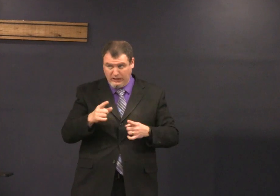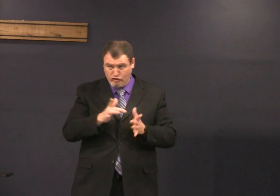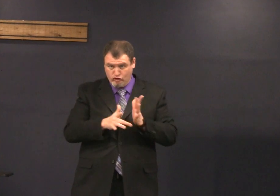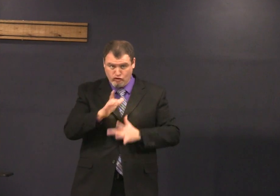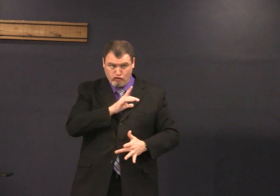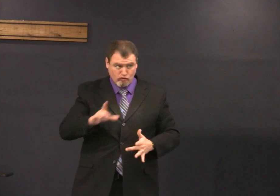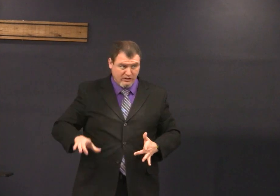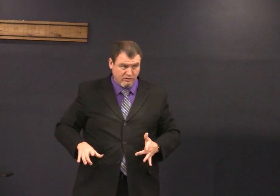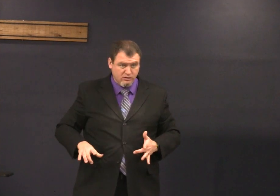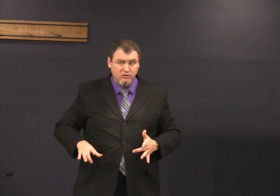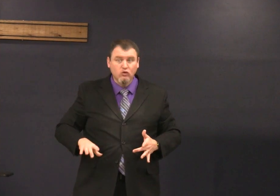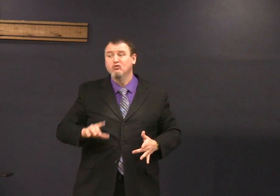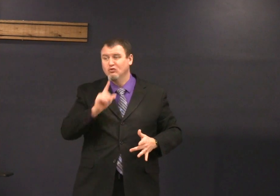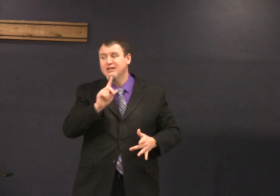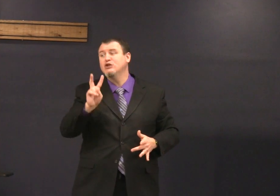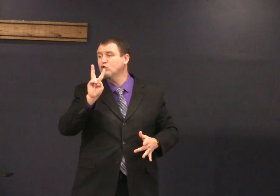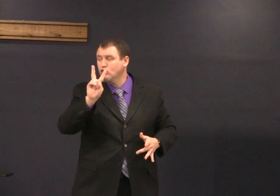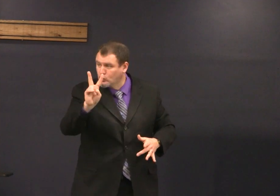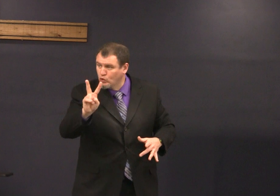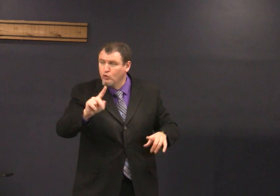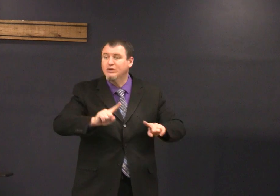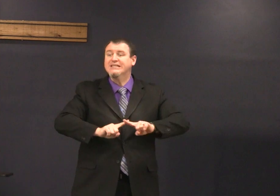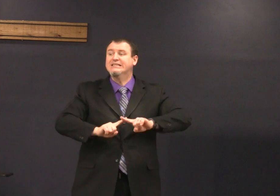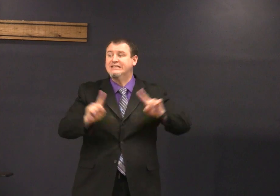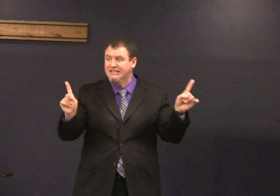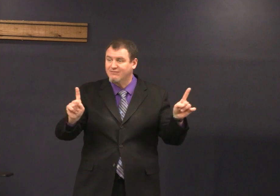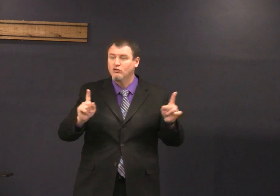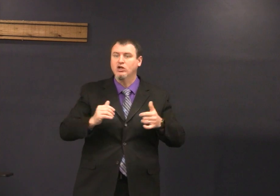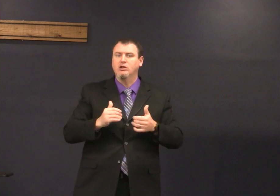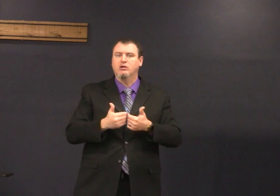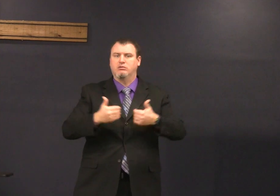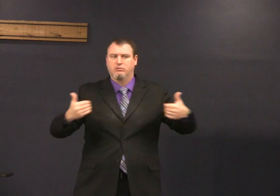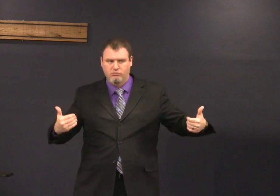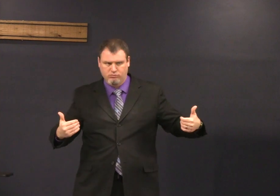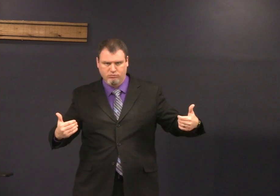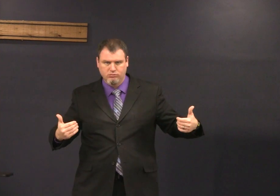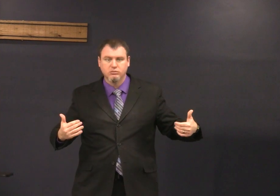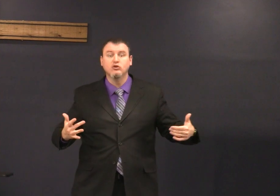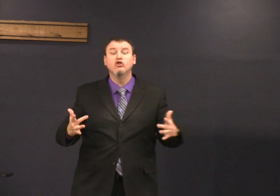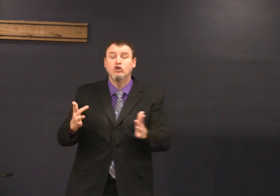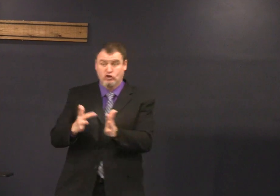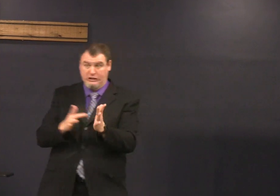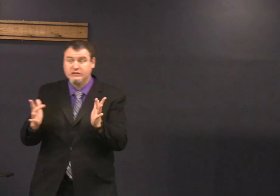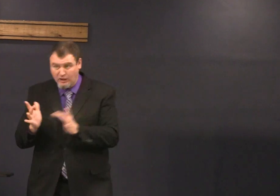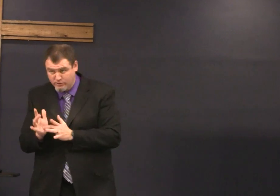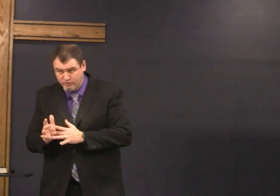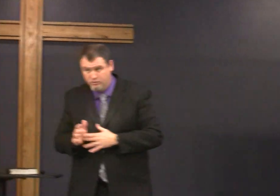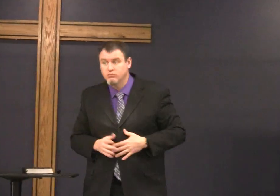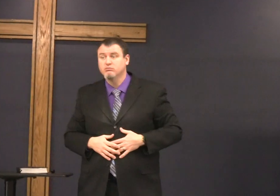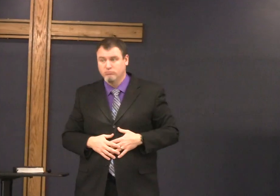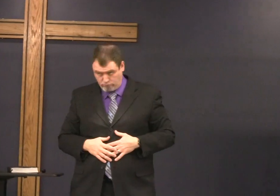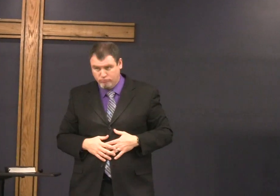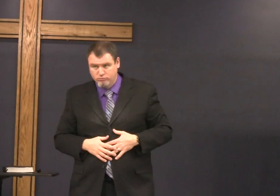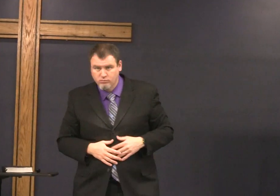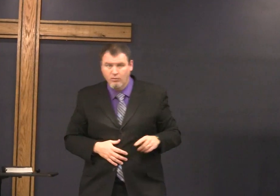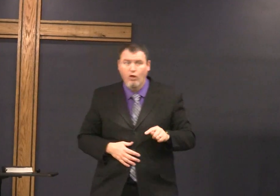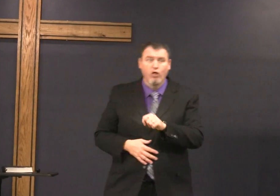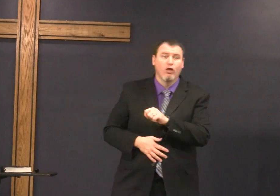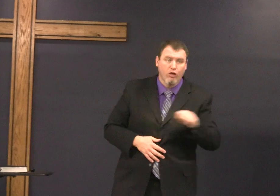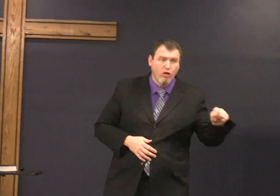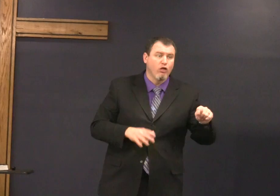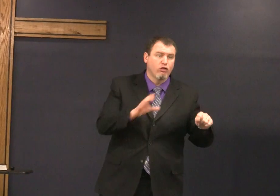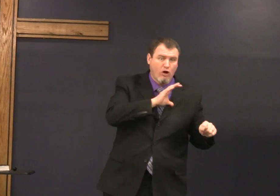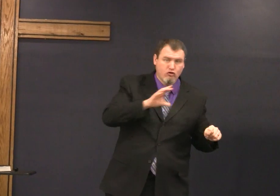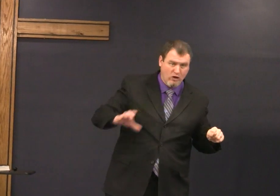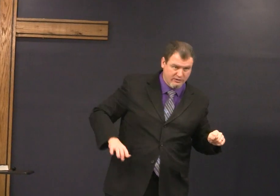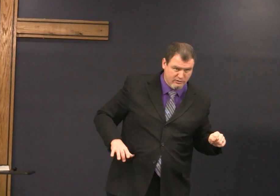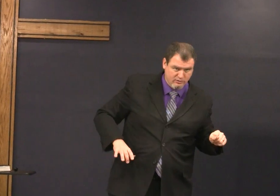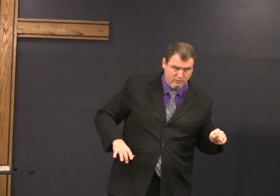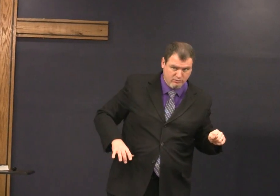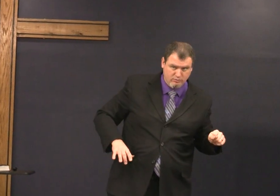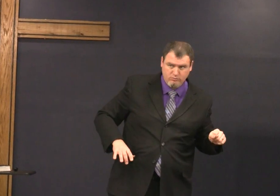Jesus Christ you've seen this really there's two different and separate there's Jesus the Christ